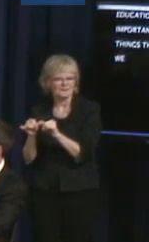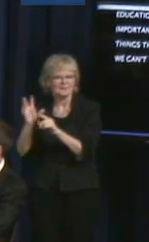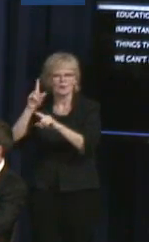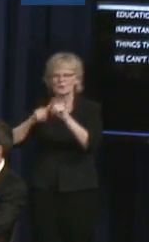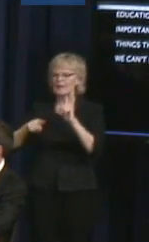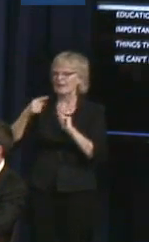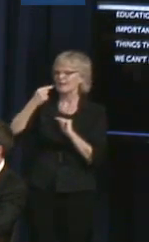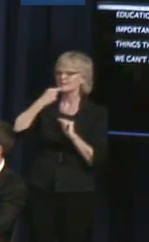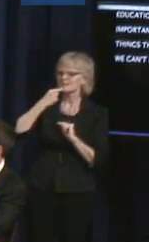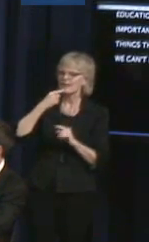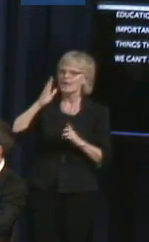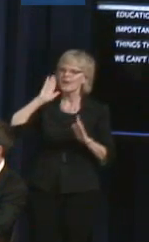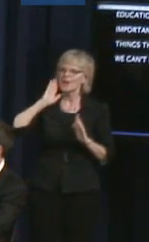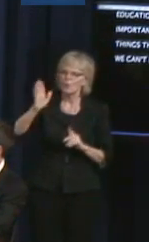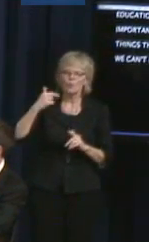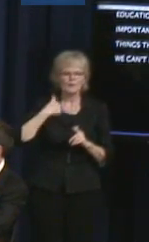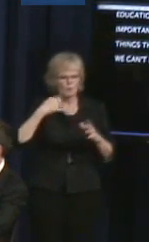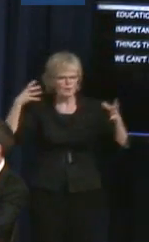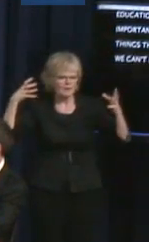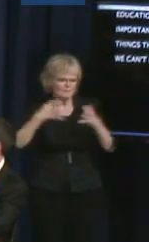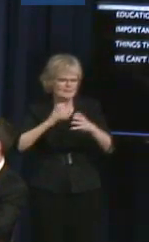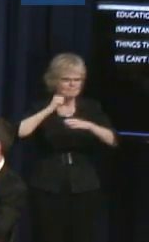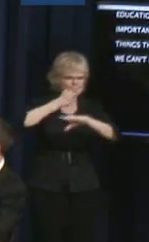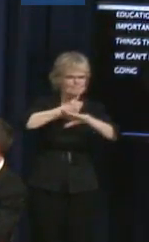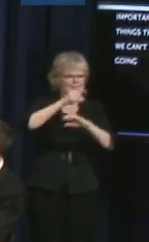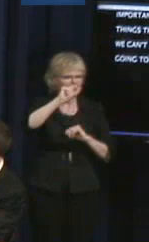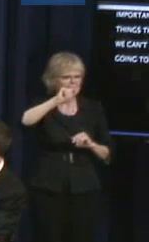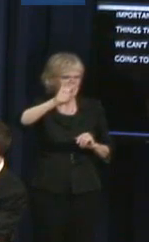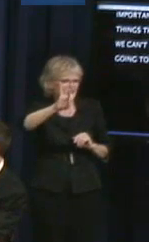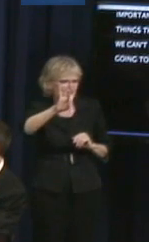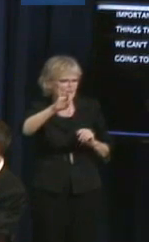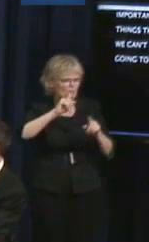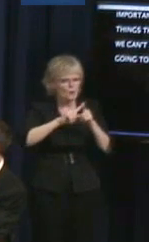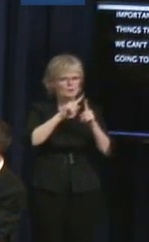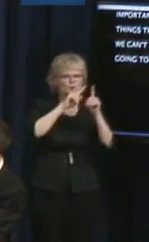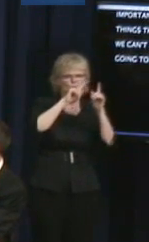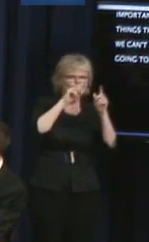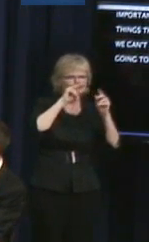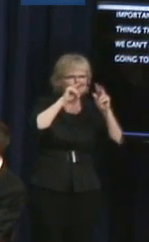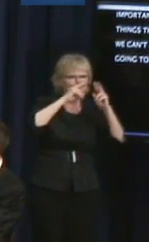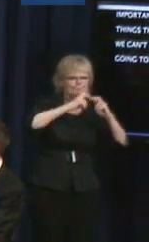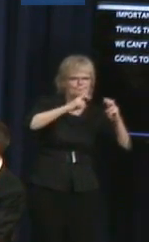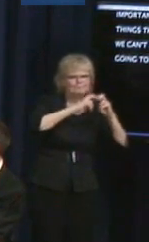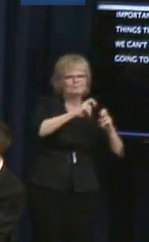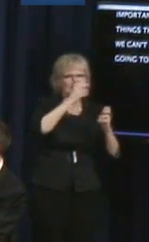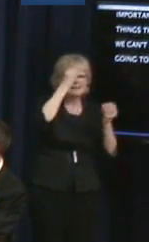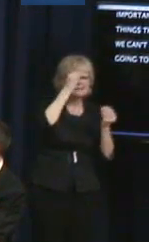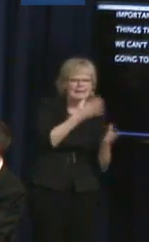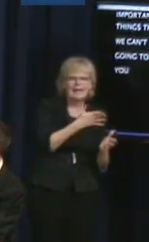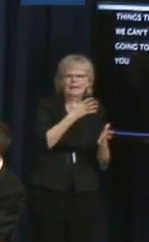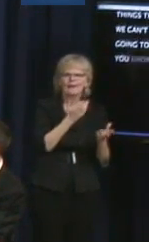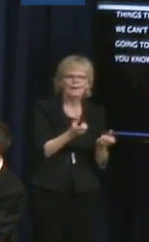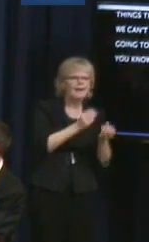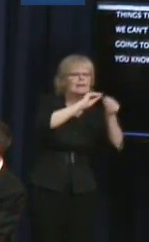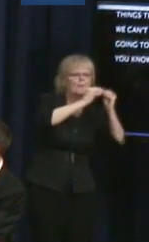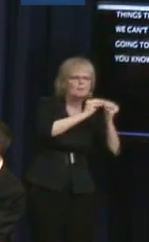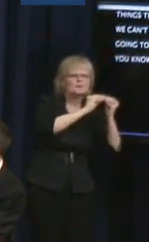we're going to test or to measure the data around, you know, how many disabled women are getting